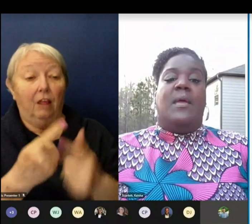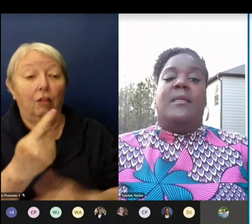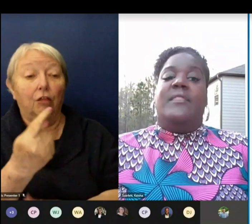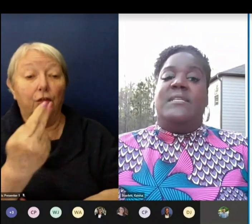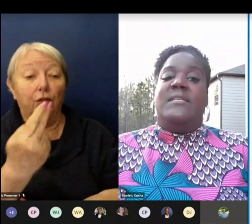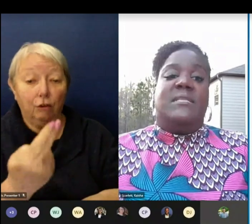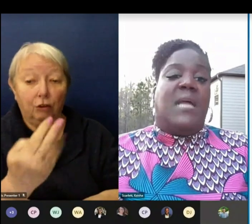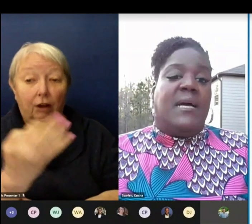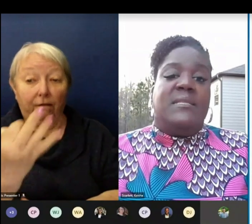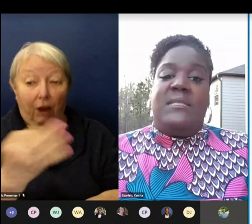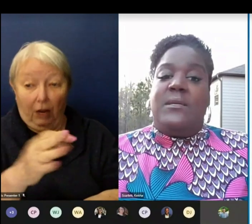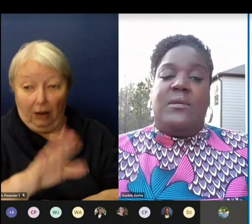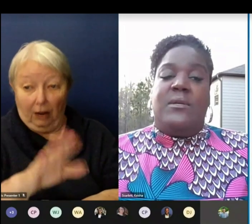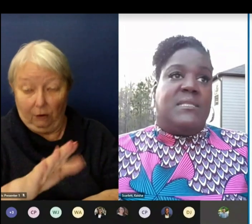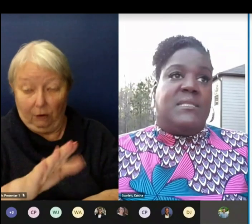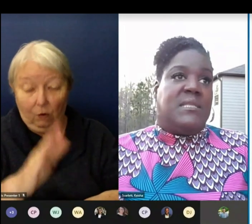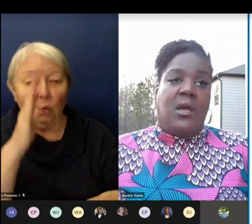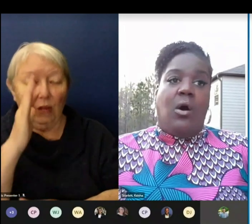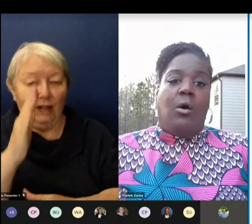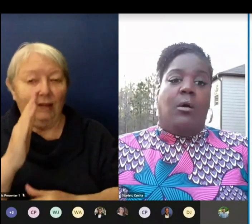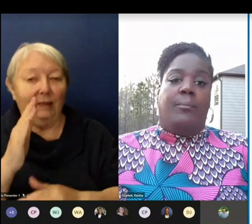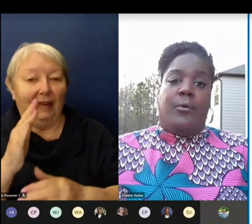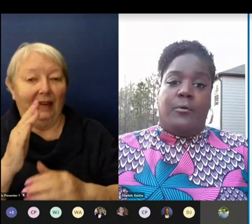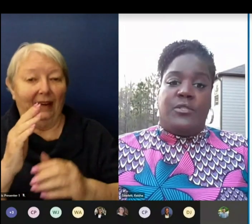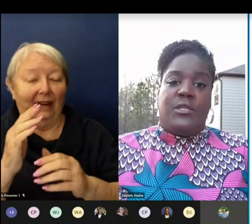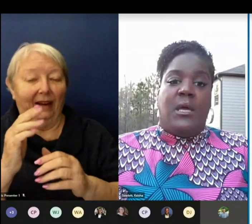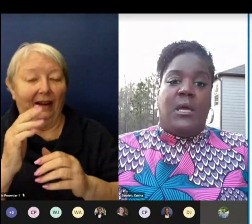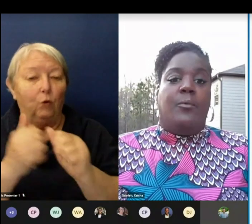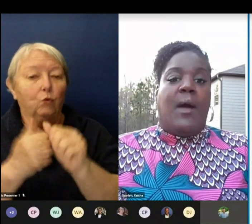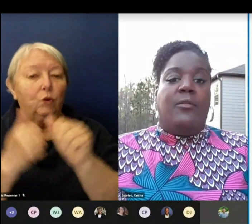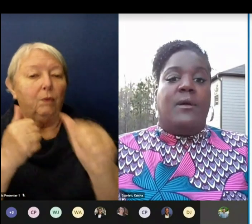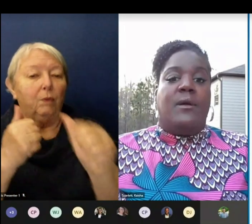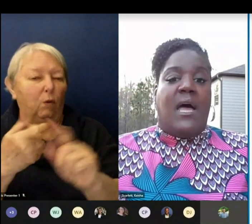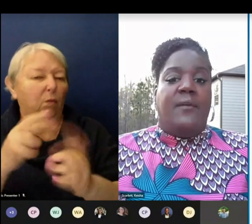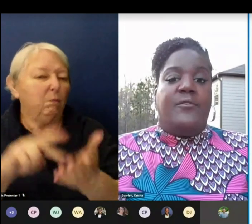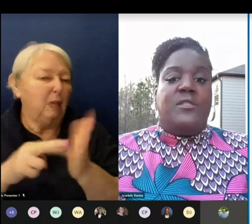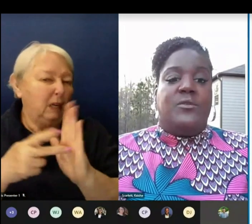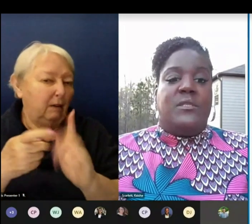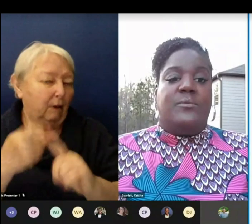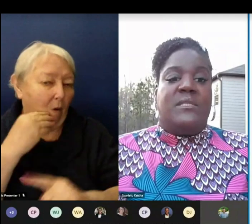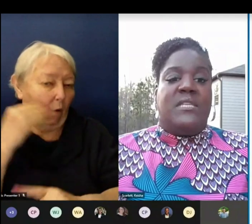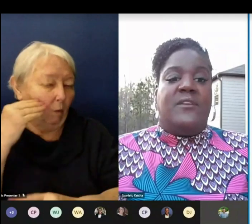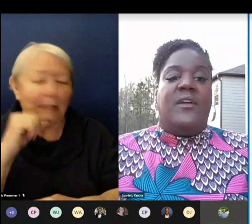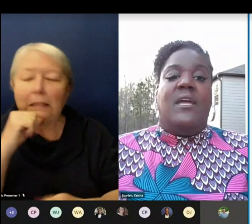This is not considered a study hall approach but rather a time for students to receive